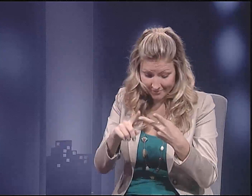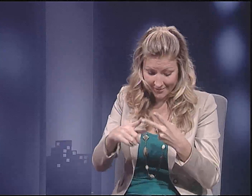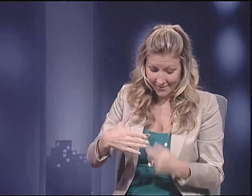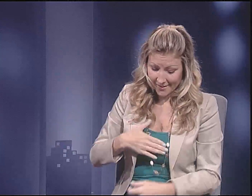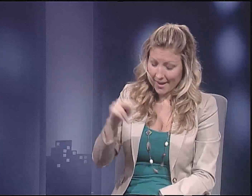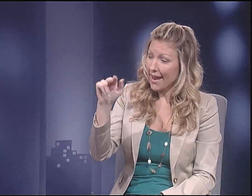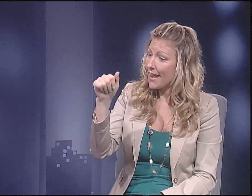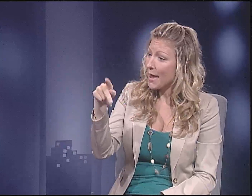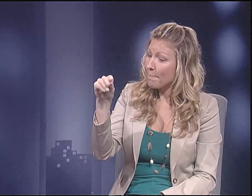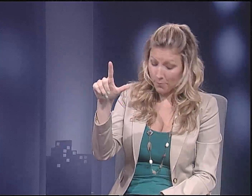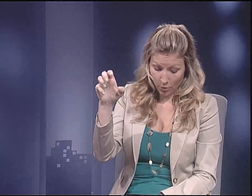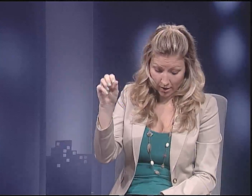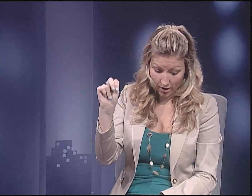"History is written by the victors."